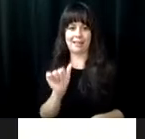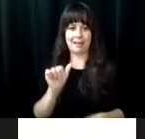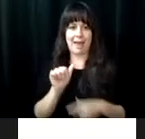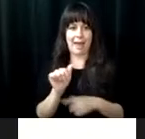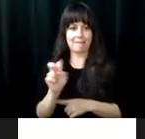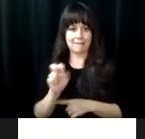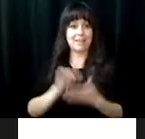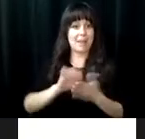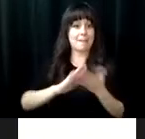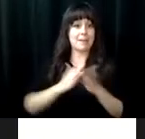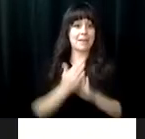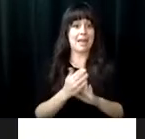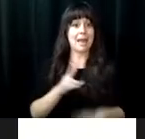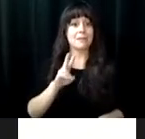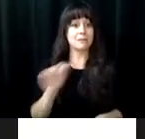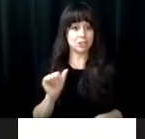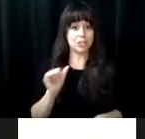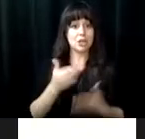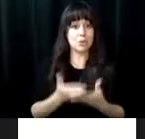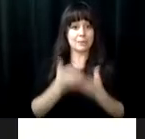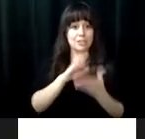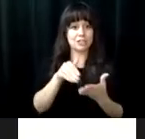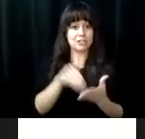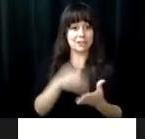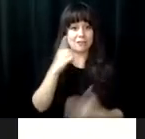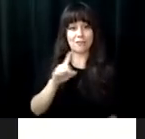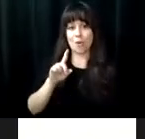facilities on azalea avenue and became the